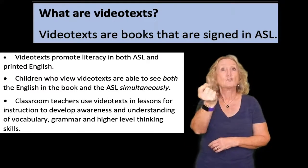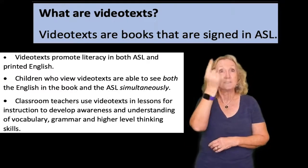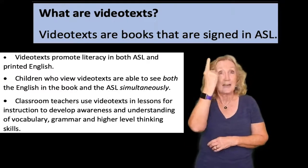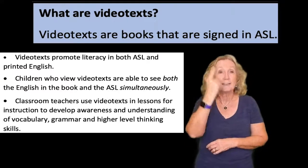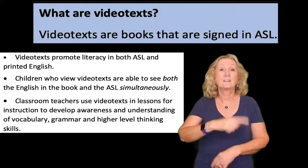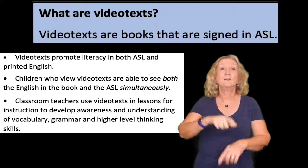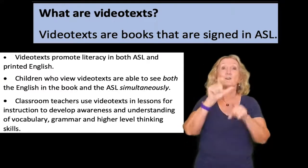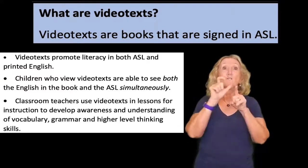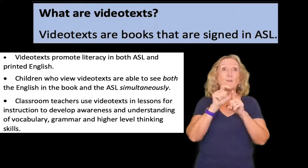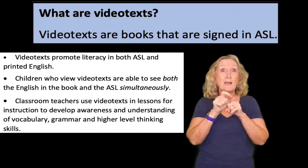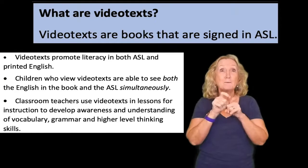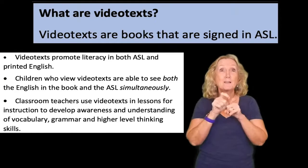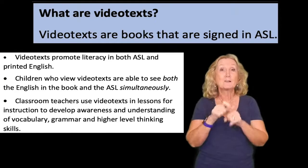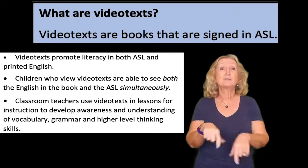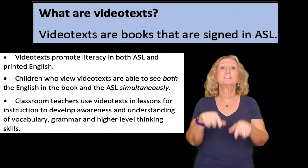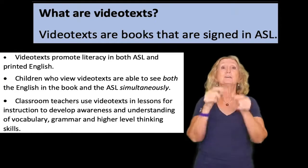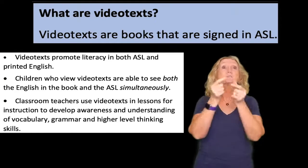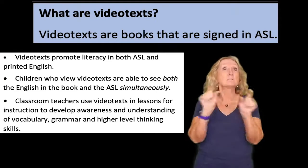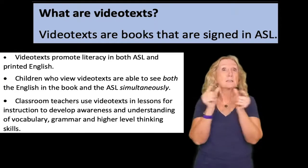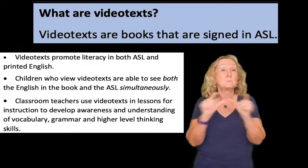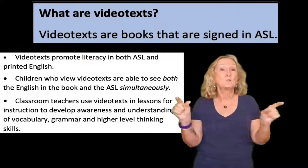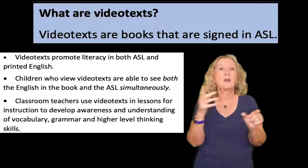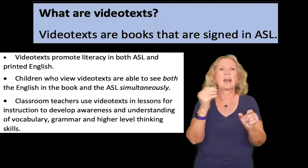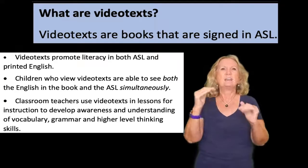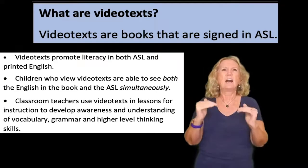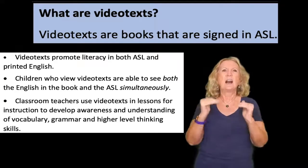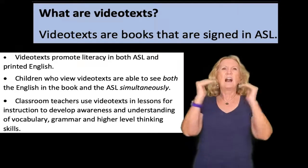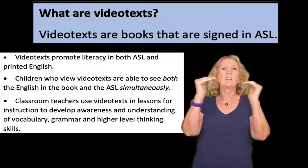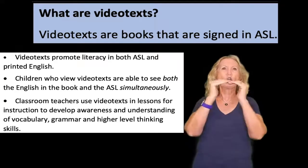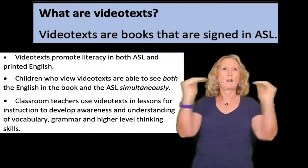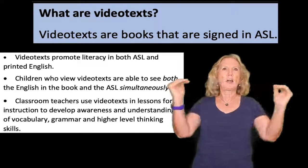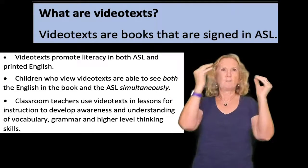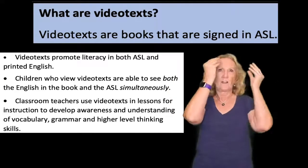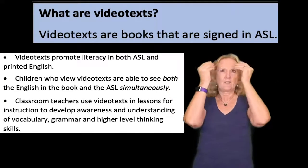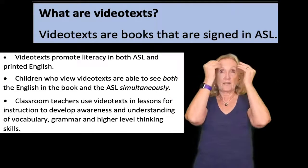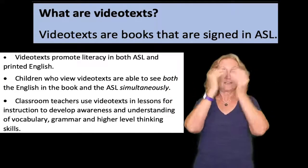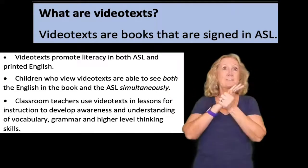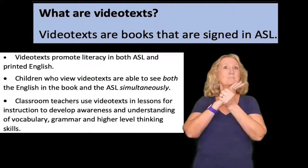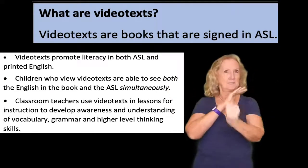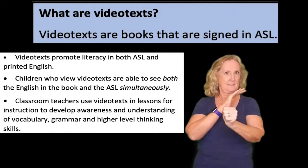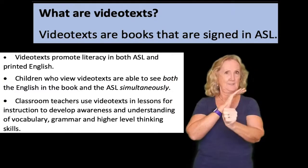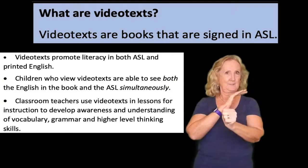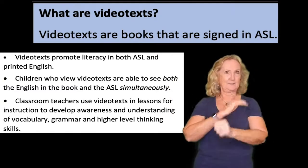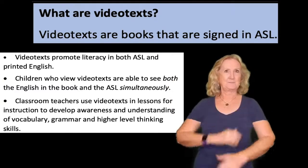of vocabulary grammar and higher level thinking skills